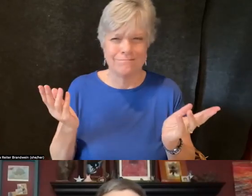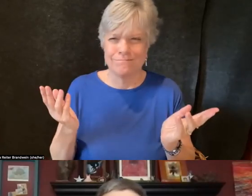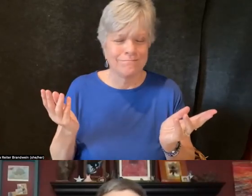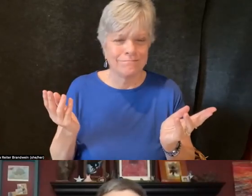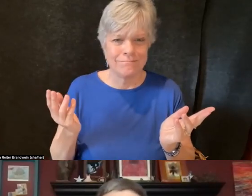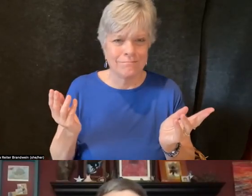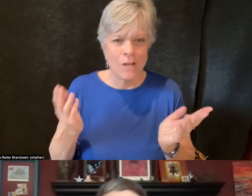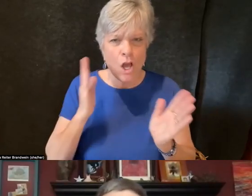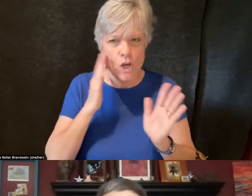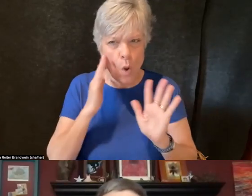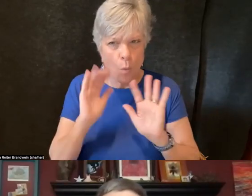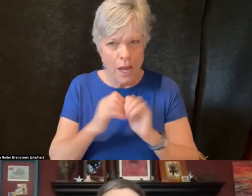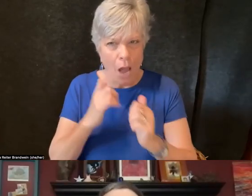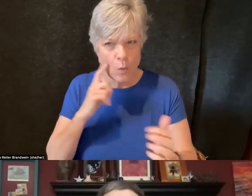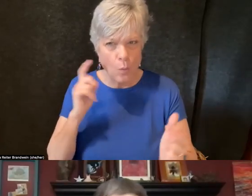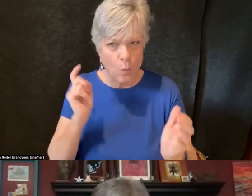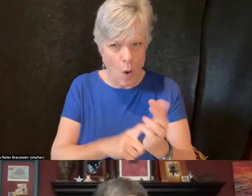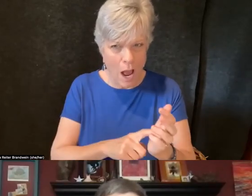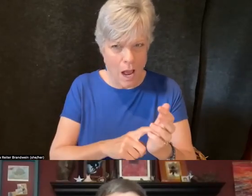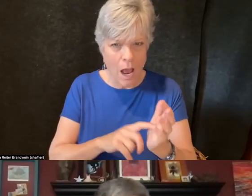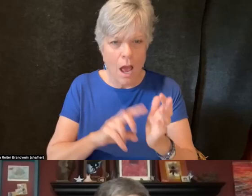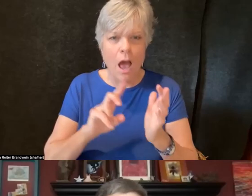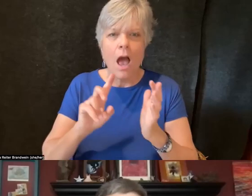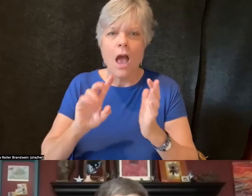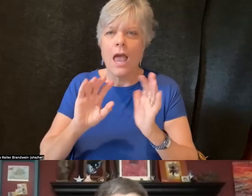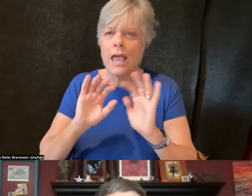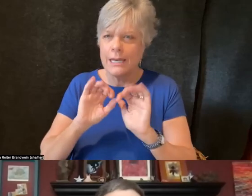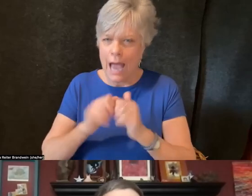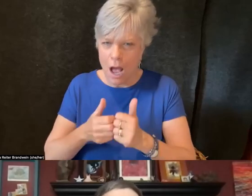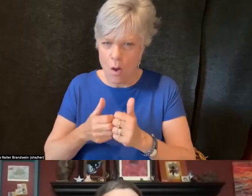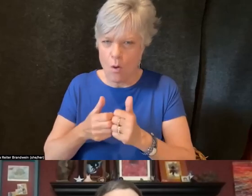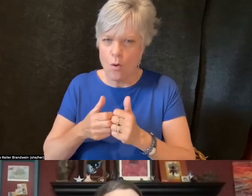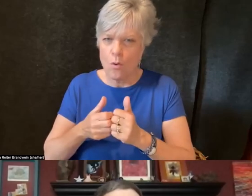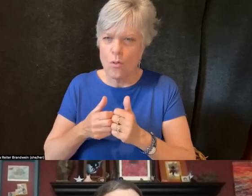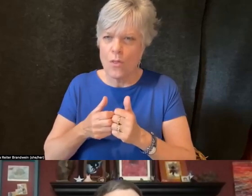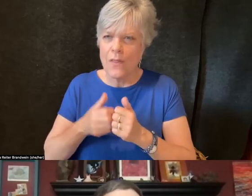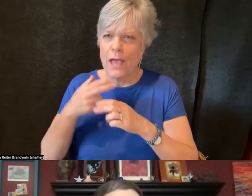and referring to them by their identity doesn't really,